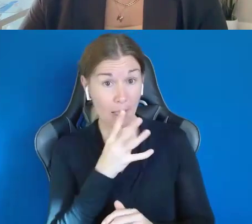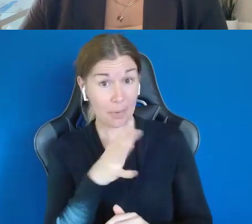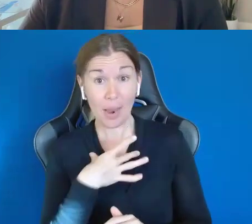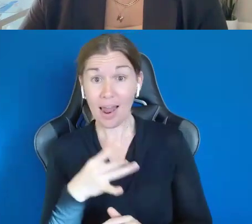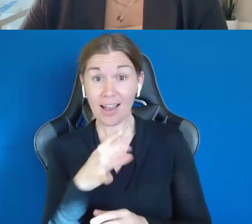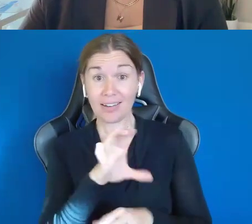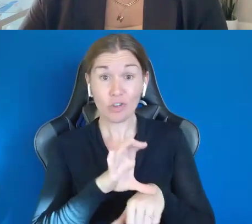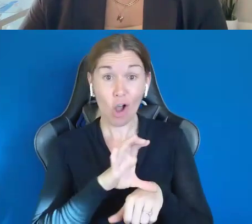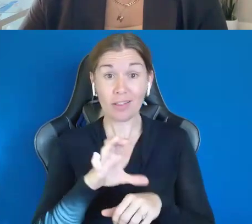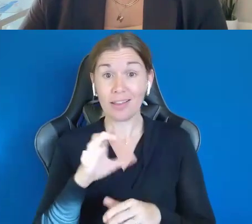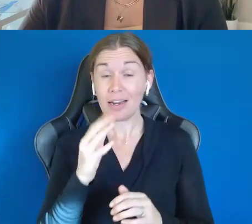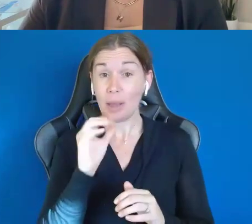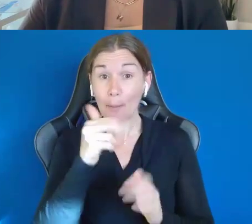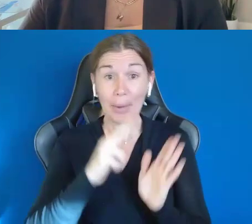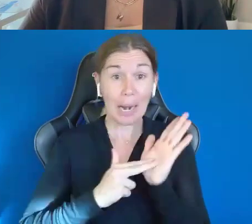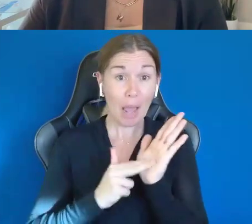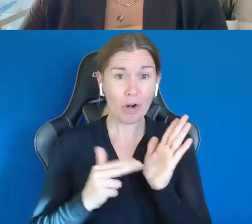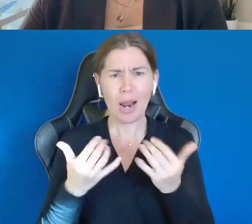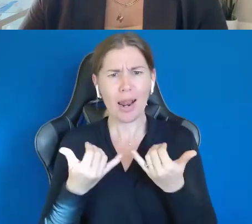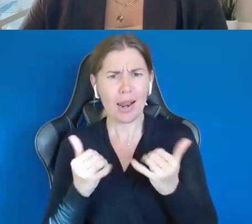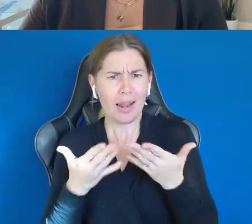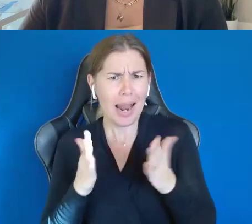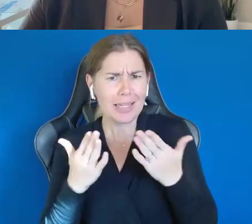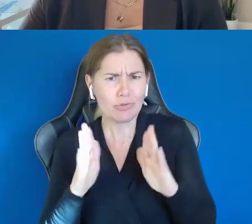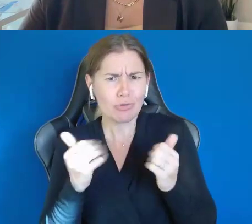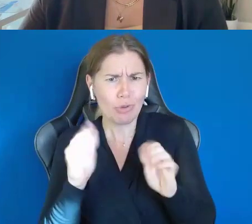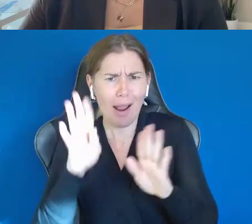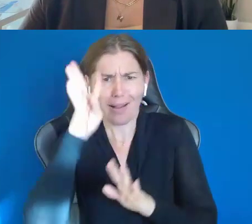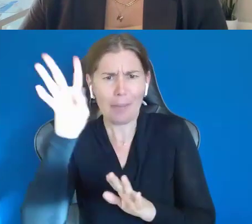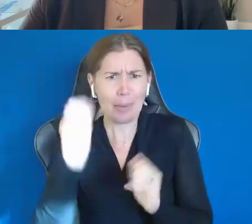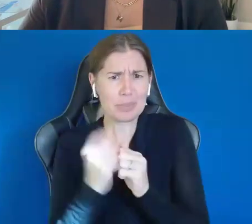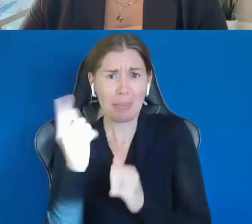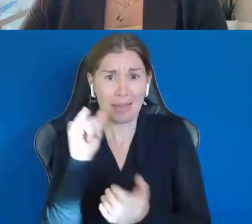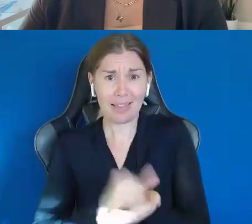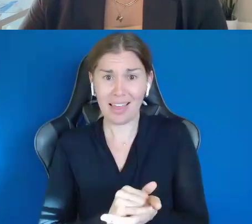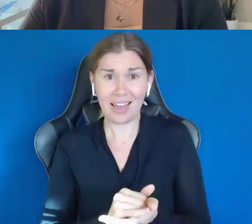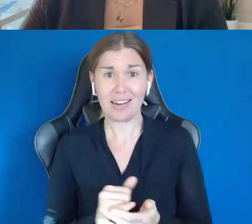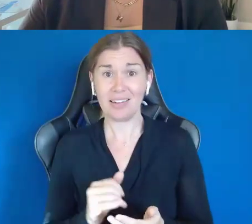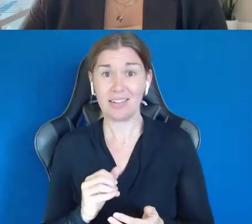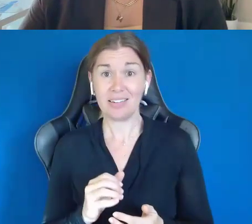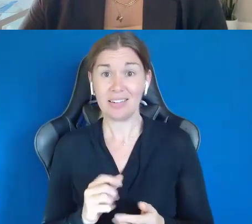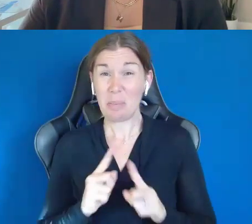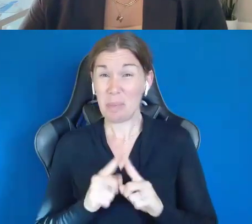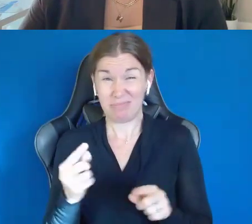Let's try to come up with something like that." So, we just, everything has been but same thing with our family, right?